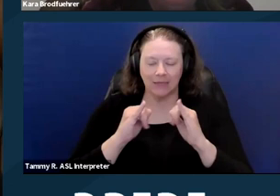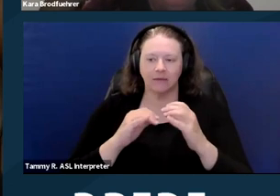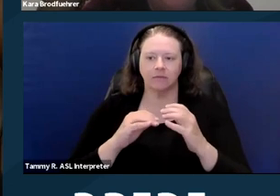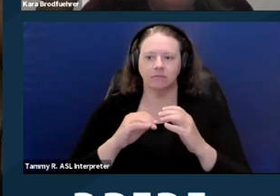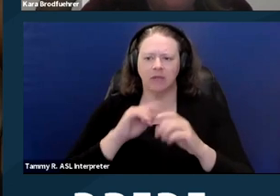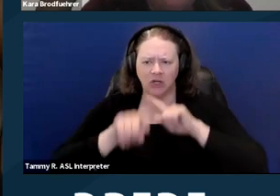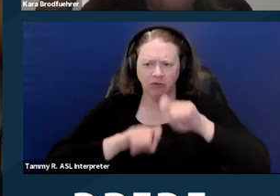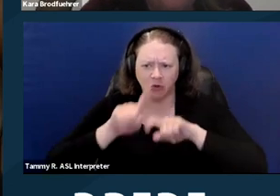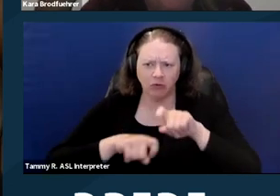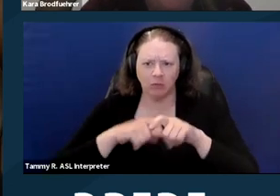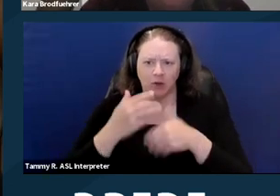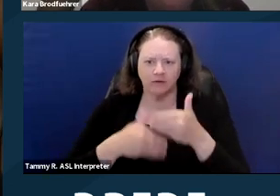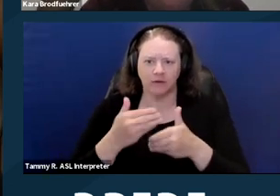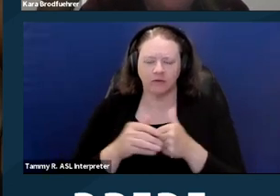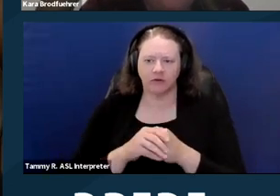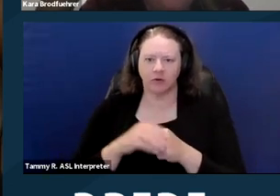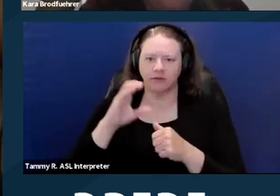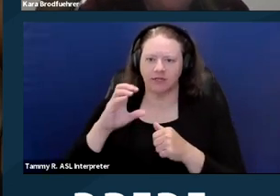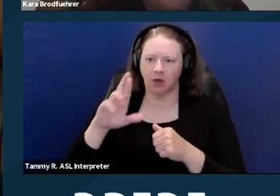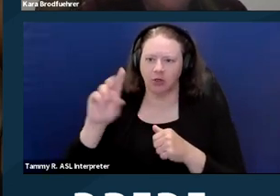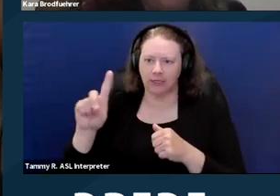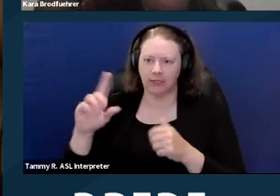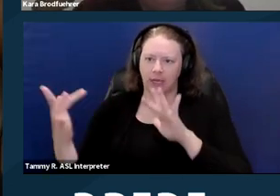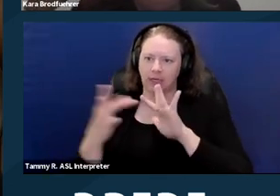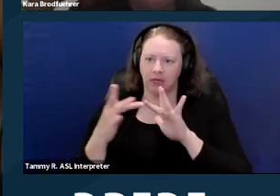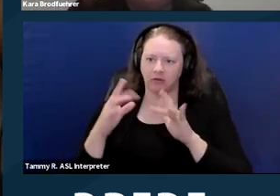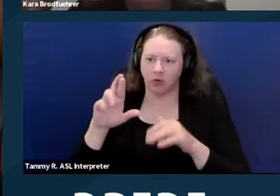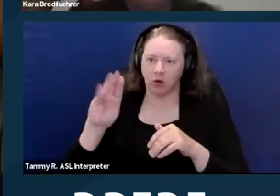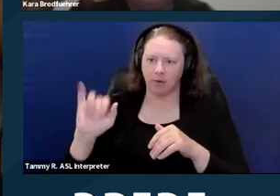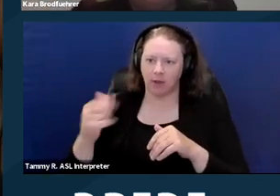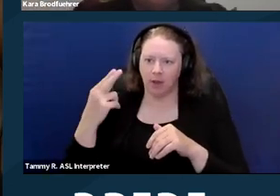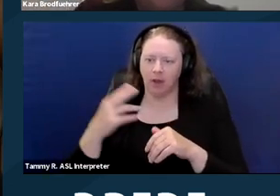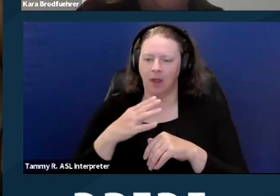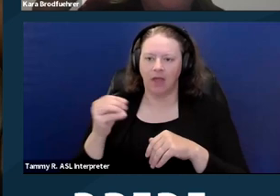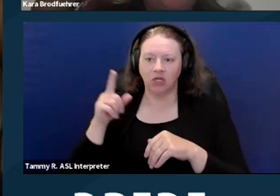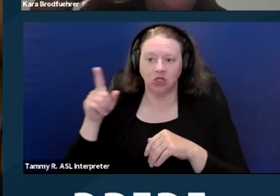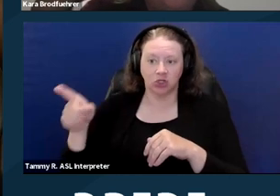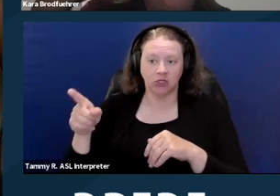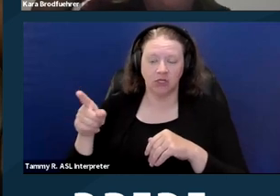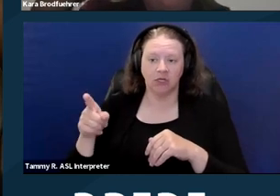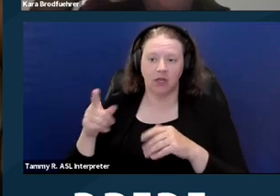So Rabiah is contacted by CRD and she's given an appointment to speak with an investigator over the phone.